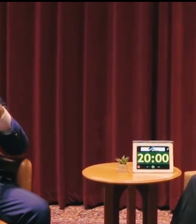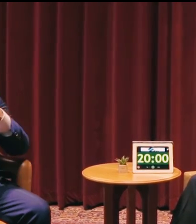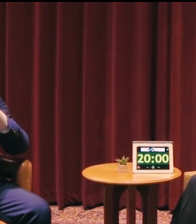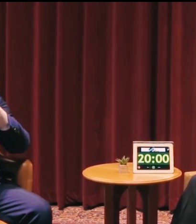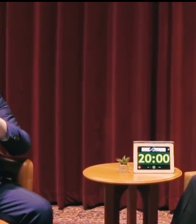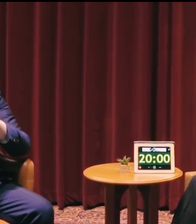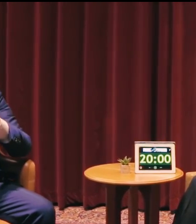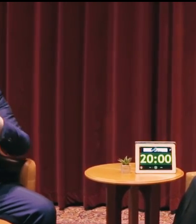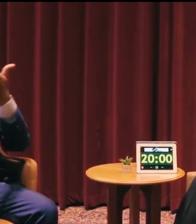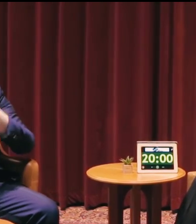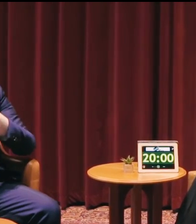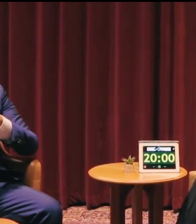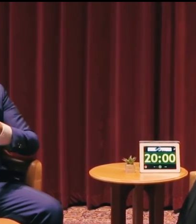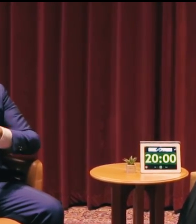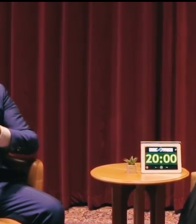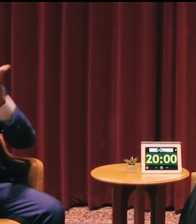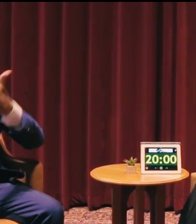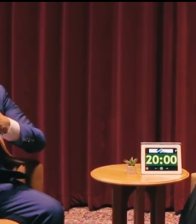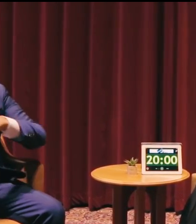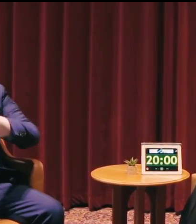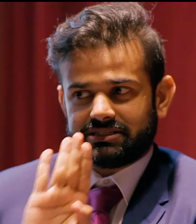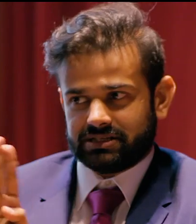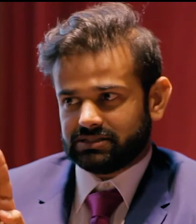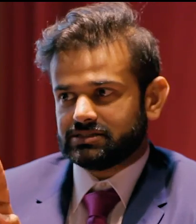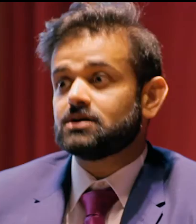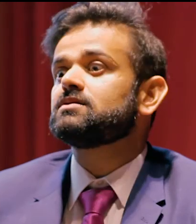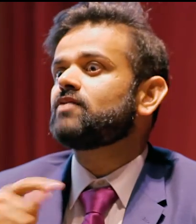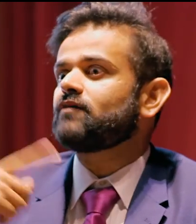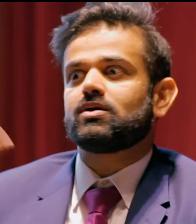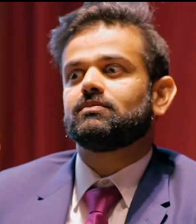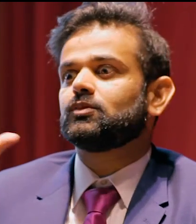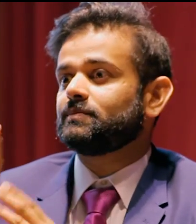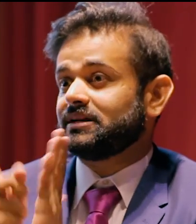an MBA student here at Denver University at the MBA program.